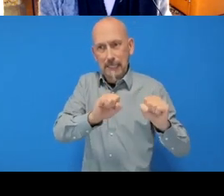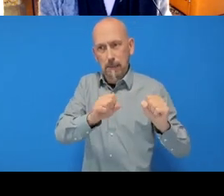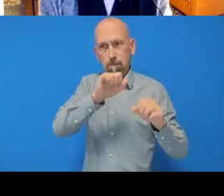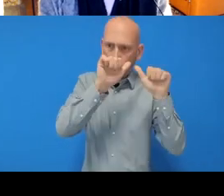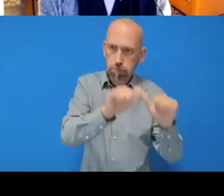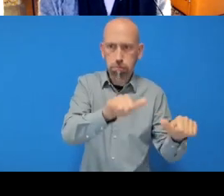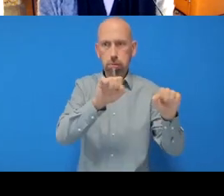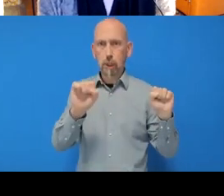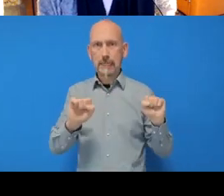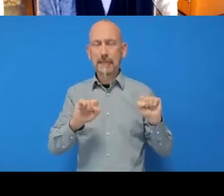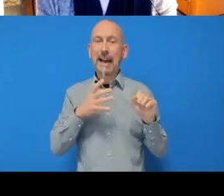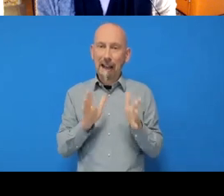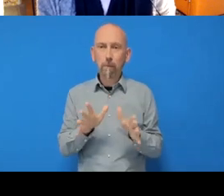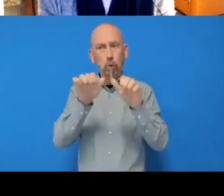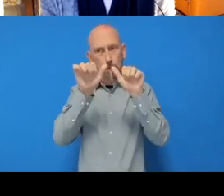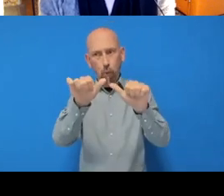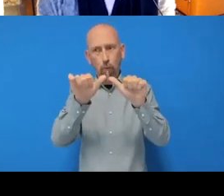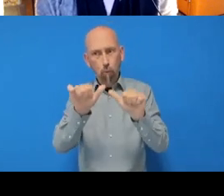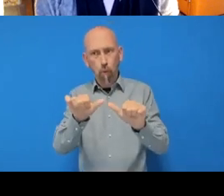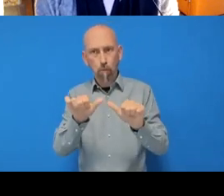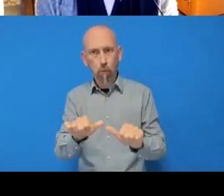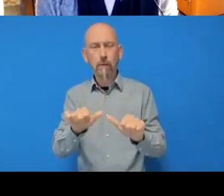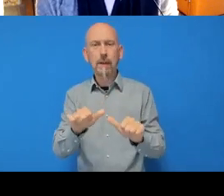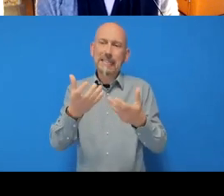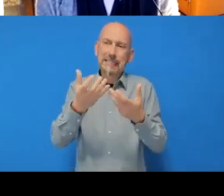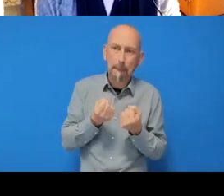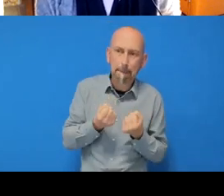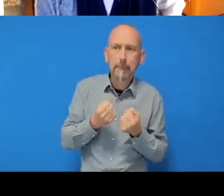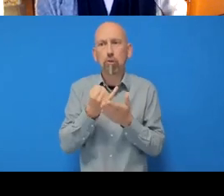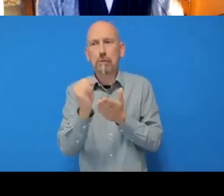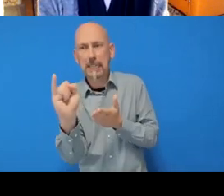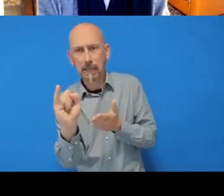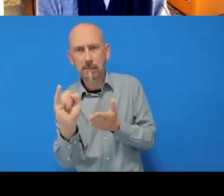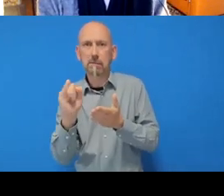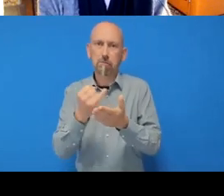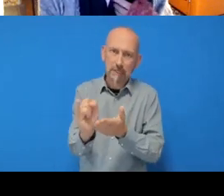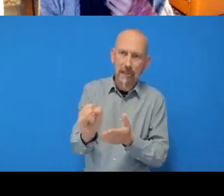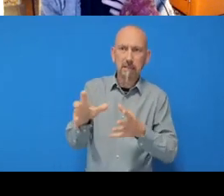accept them or reject them, ‘merge’ them if I want to, and then if I make all those changes, then yes, my online version